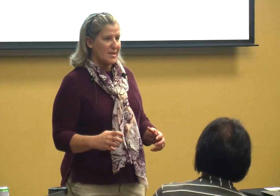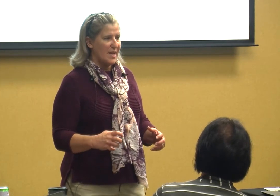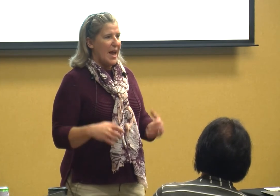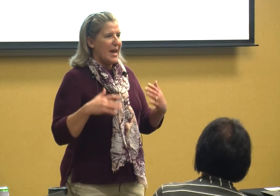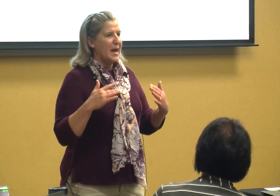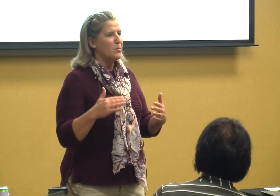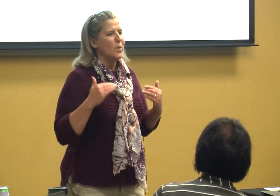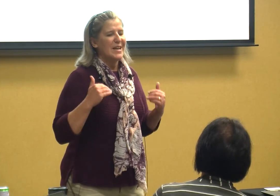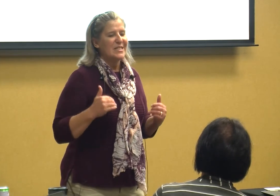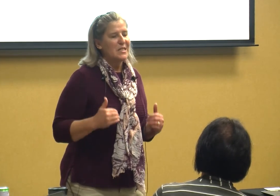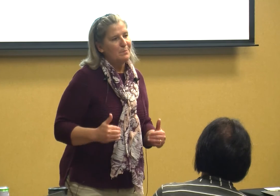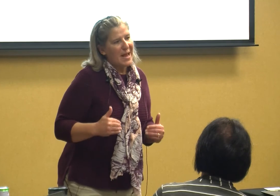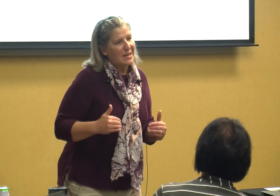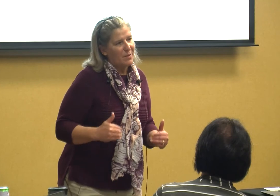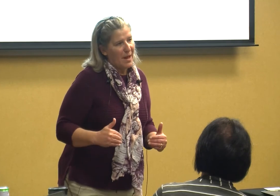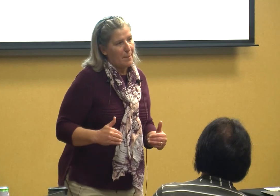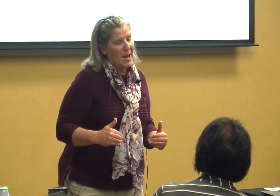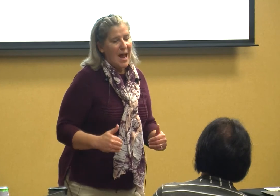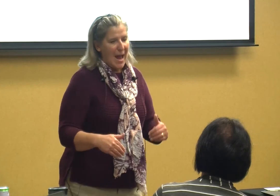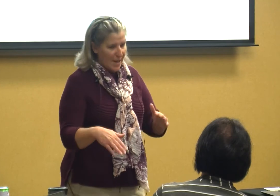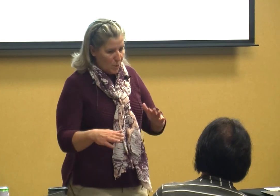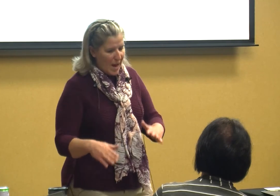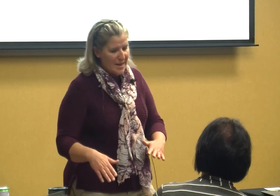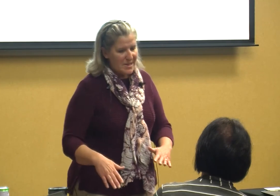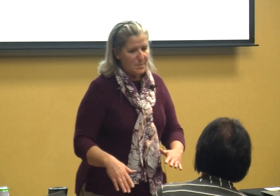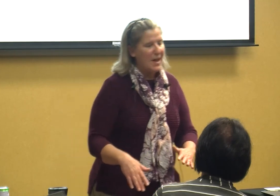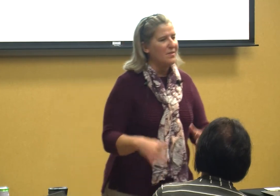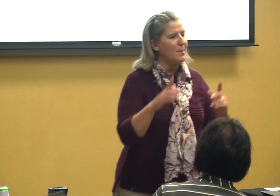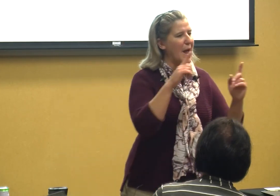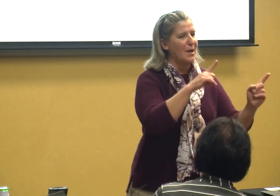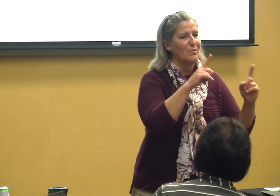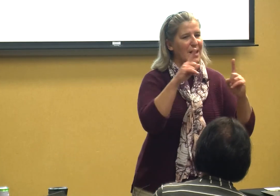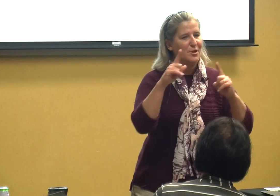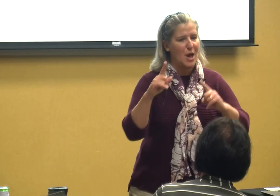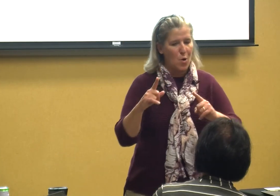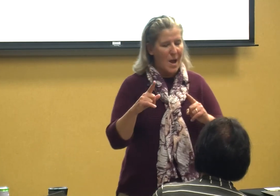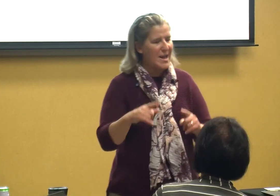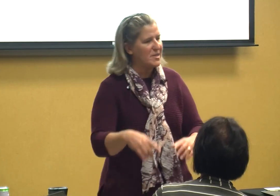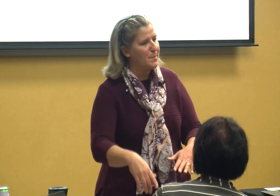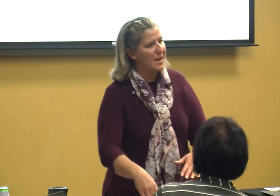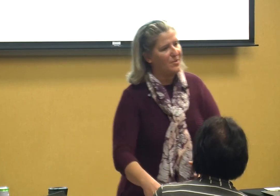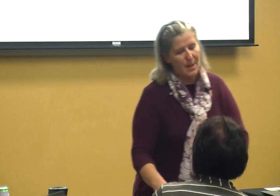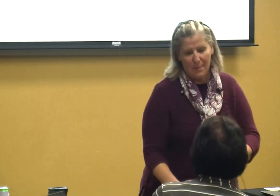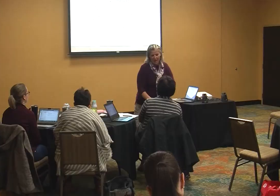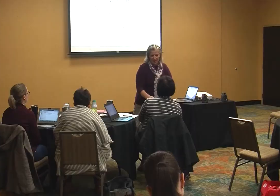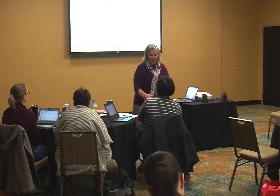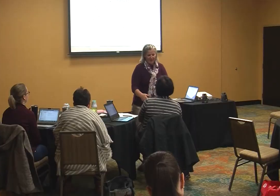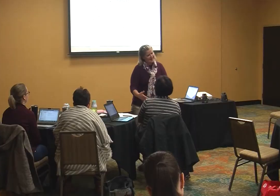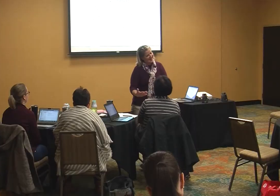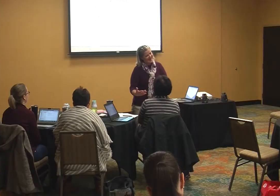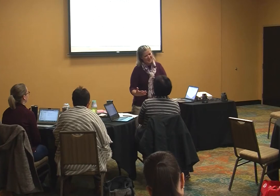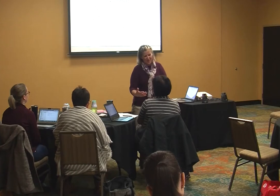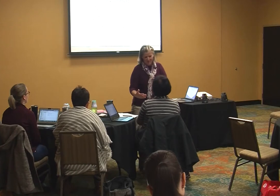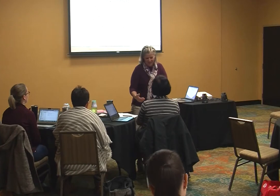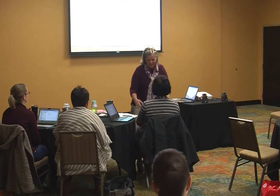and I'm going to expect them how do I expect them how do they know I expect them sorry about that